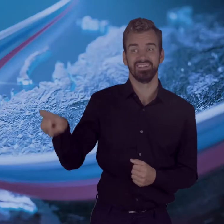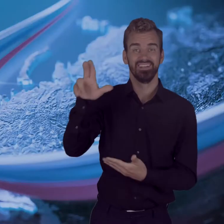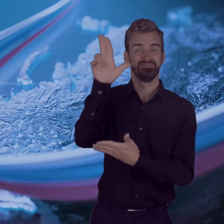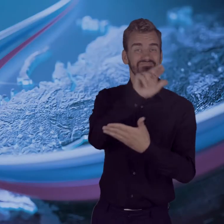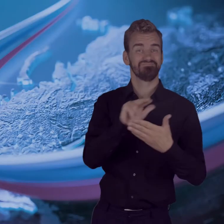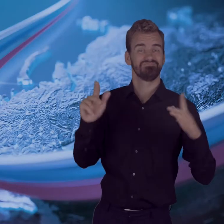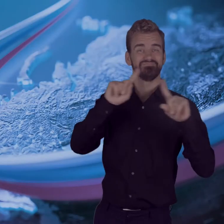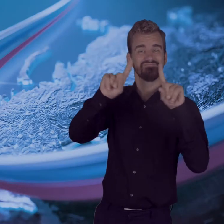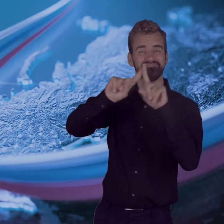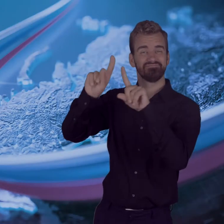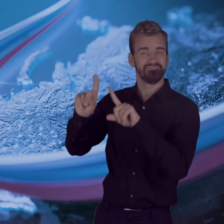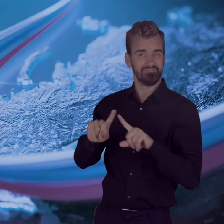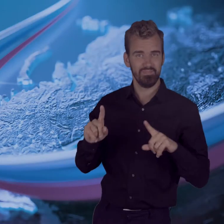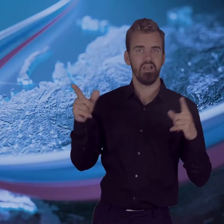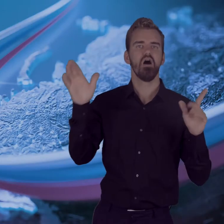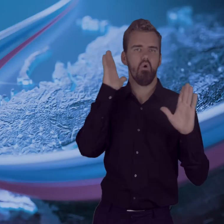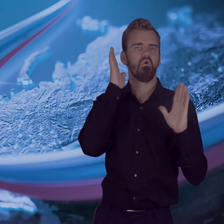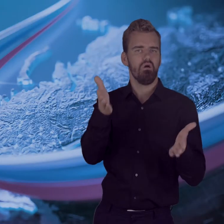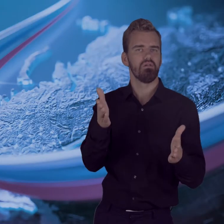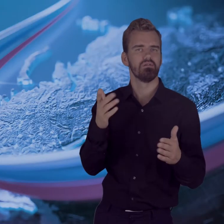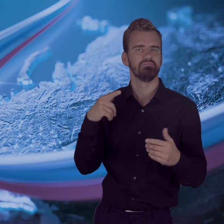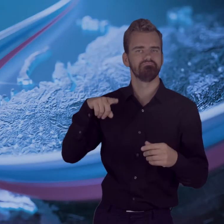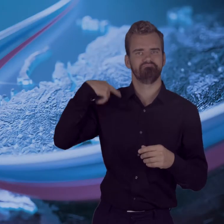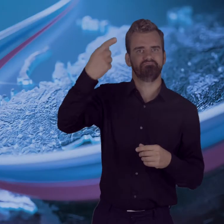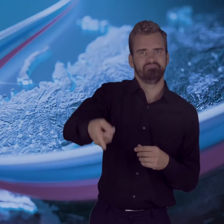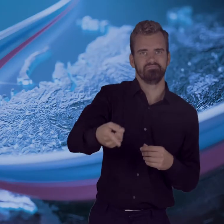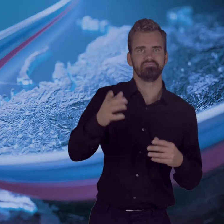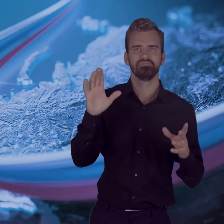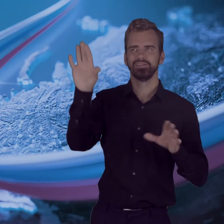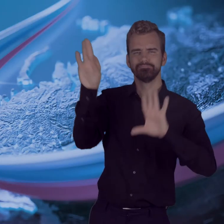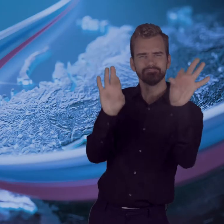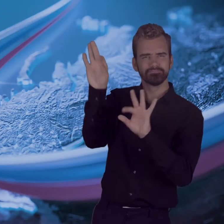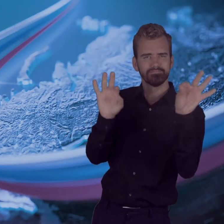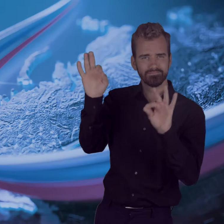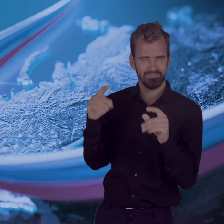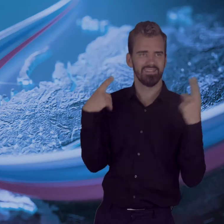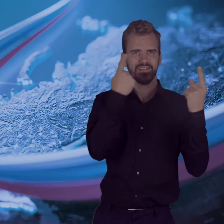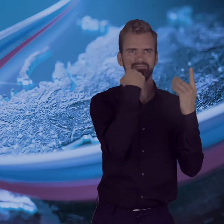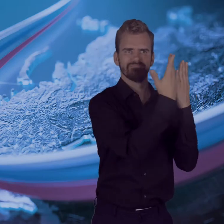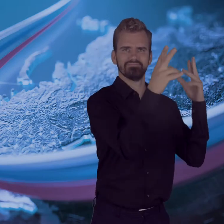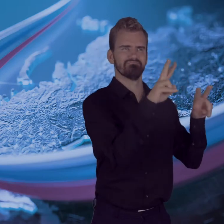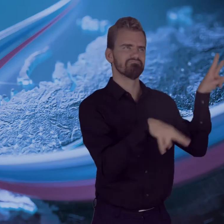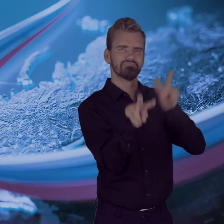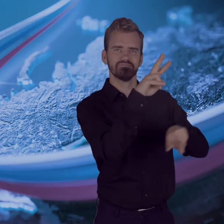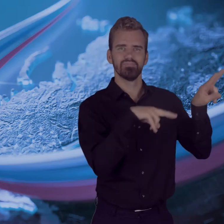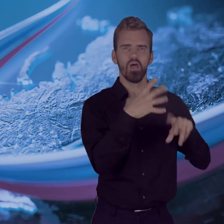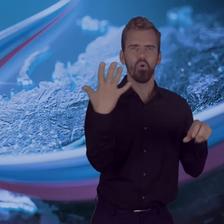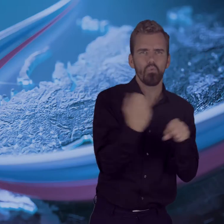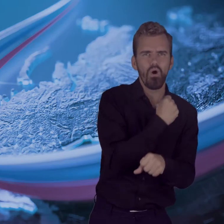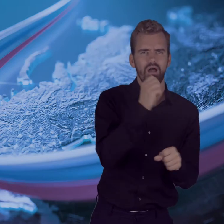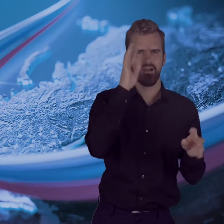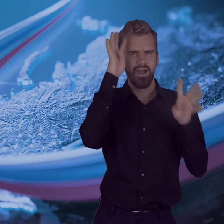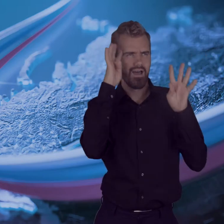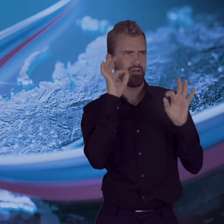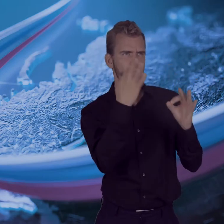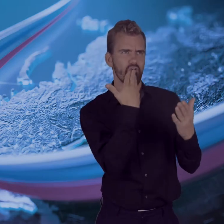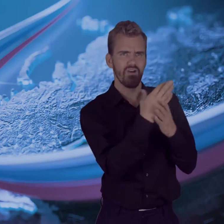Following the results of the plein air, a final exhibition of the participants' works